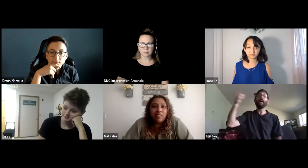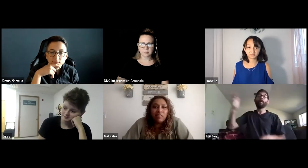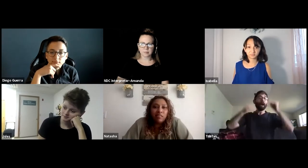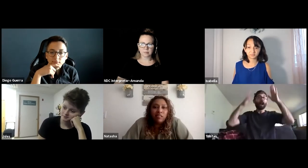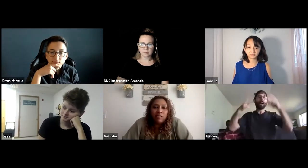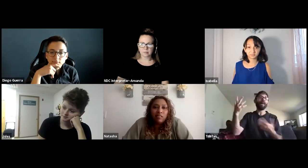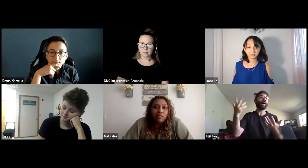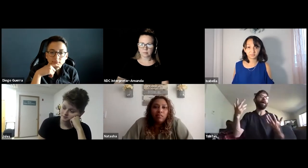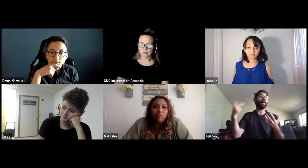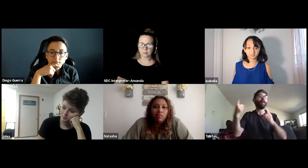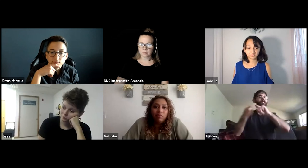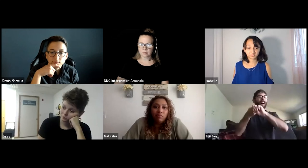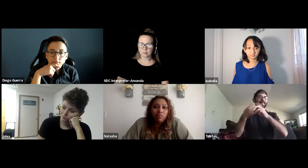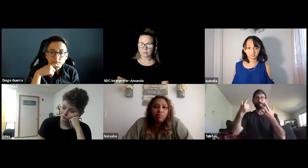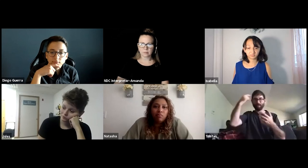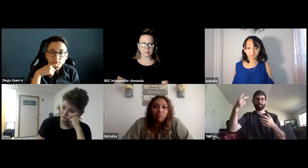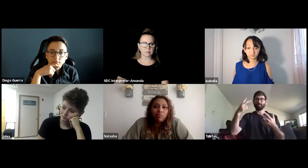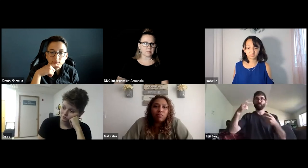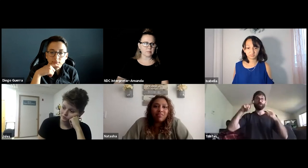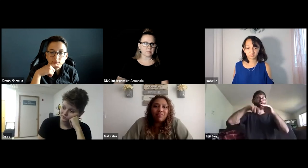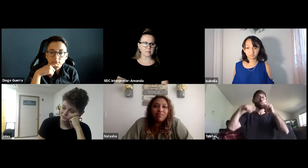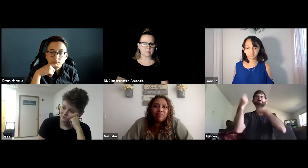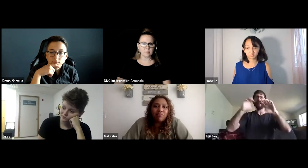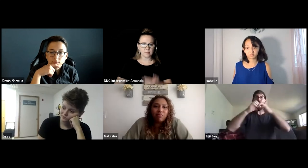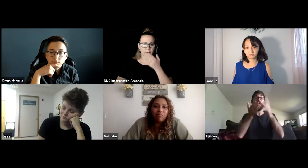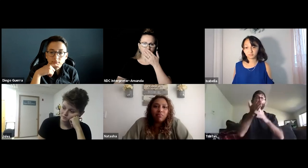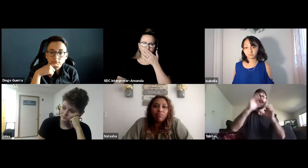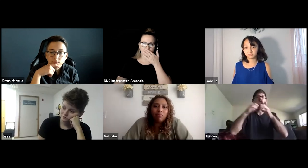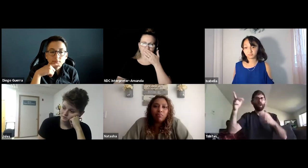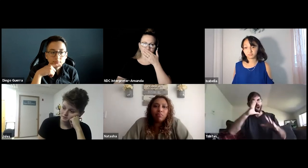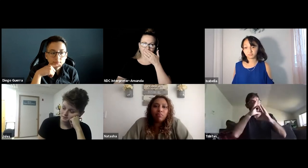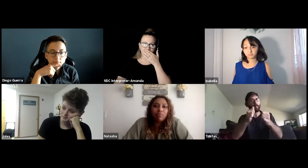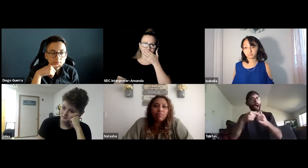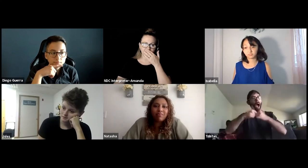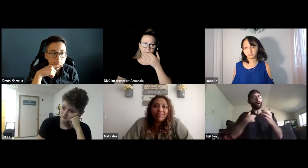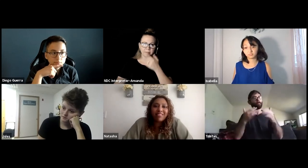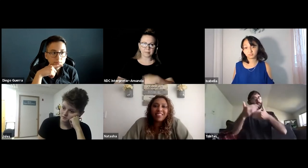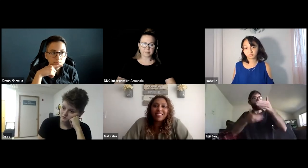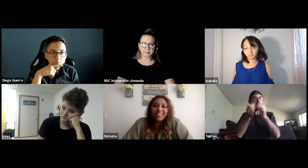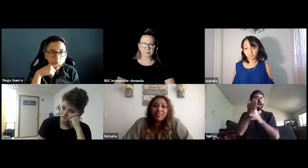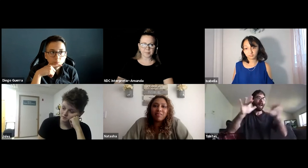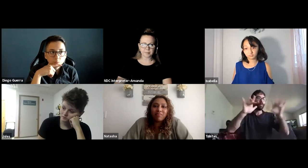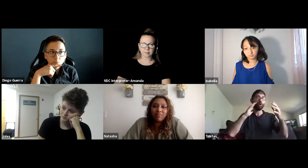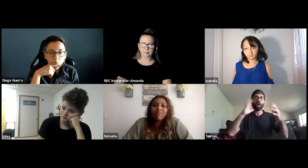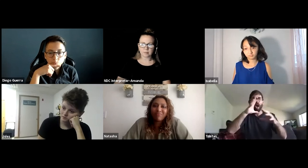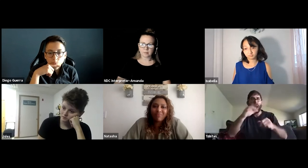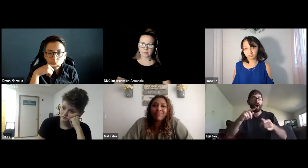Tristan here responding, right my professor and I, we know each other, and we're friends.